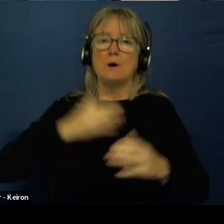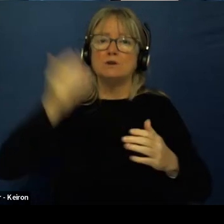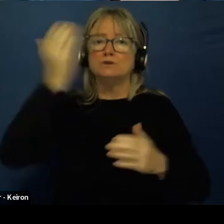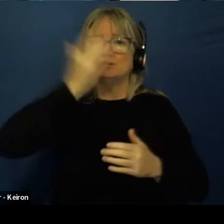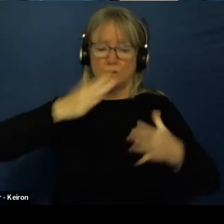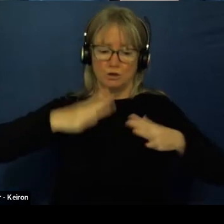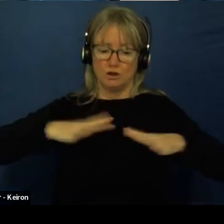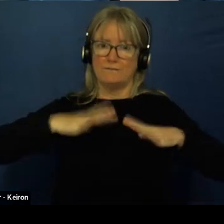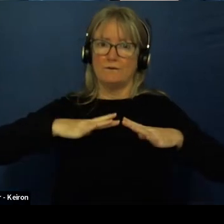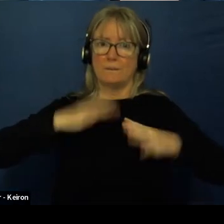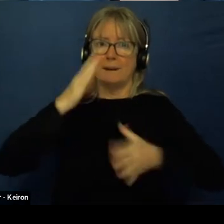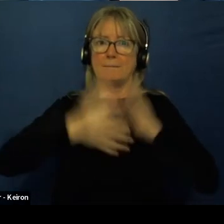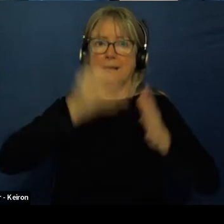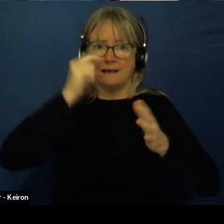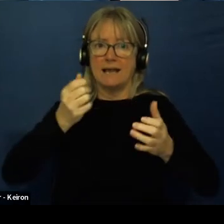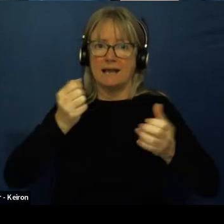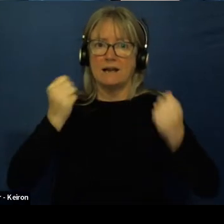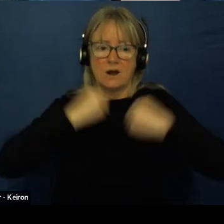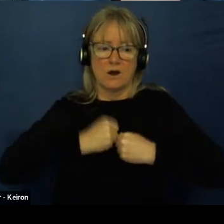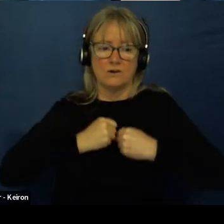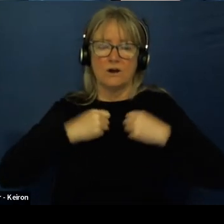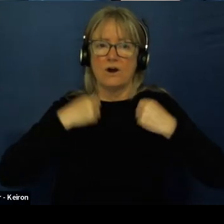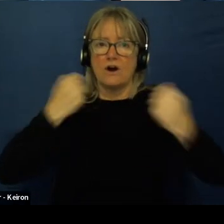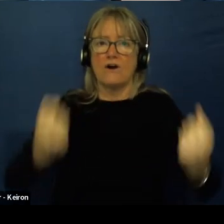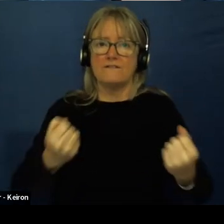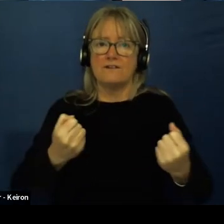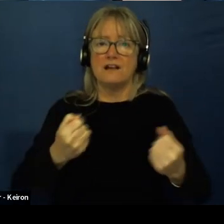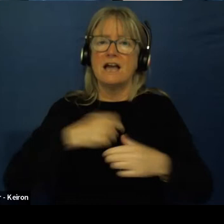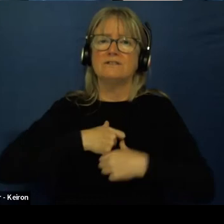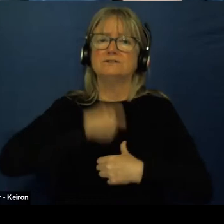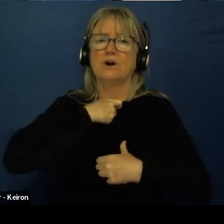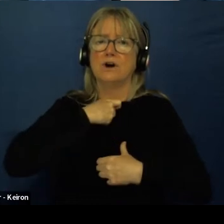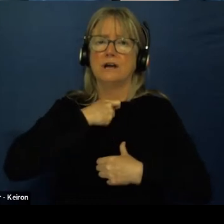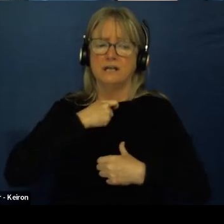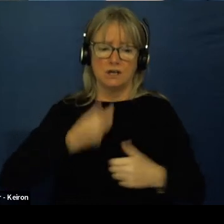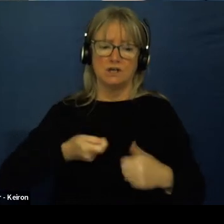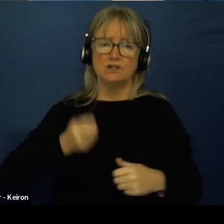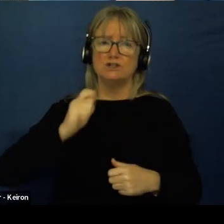So I could put it on and off the tie and share buttons but too hard.